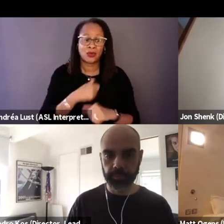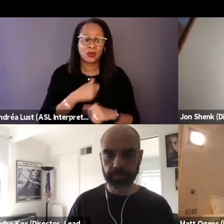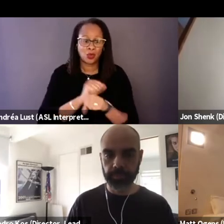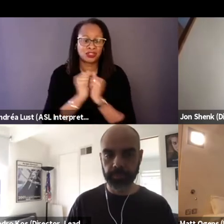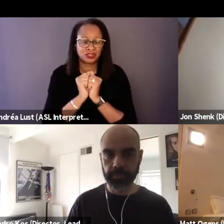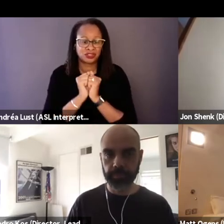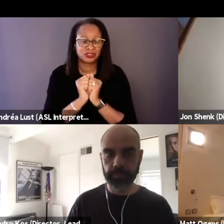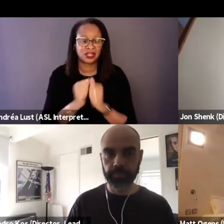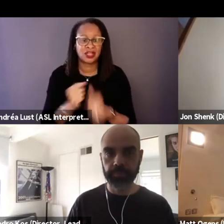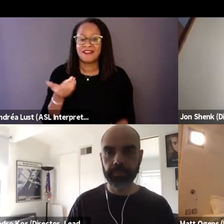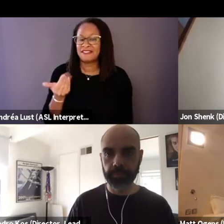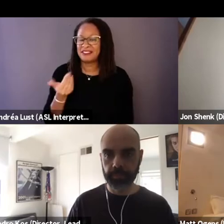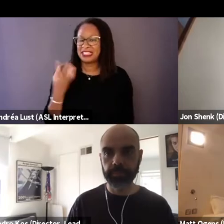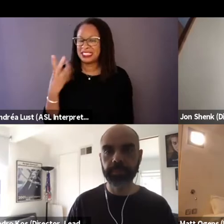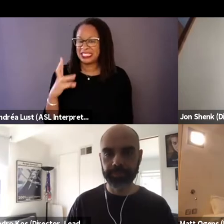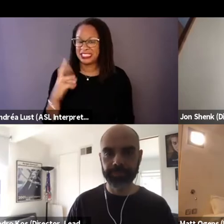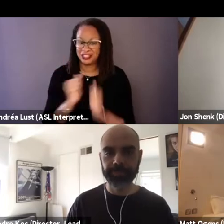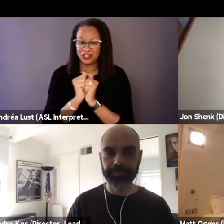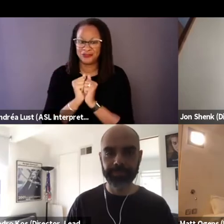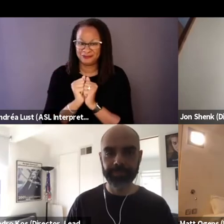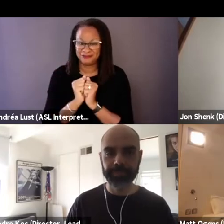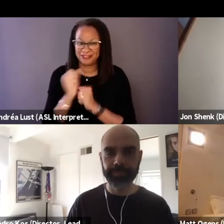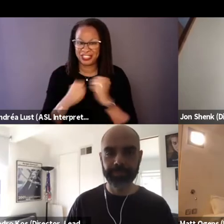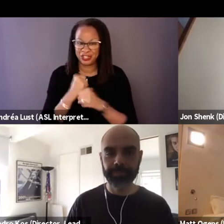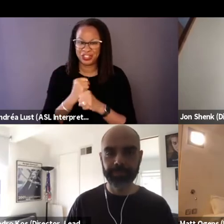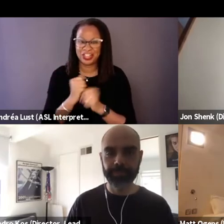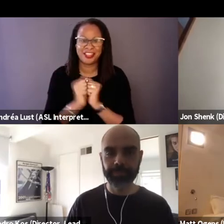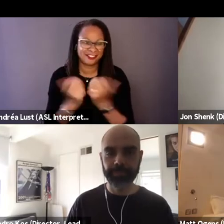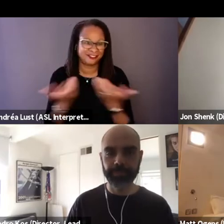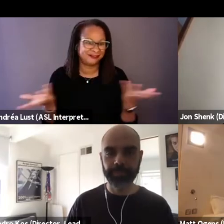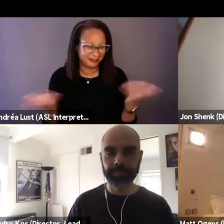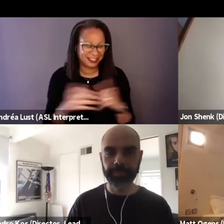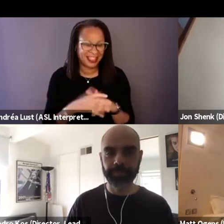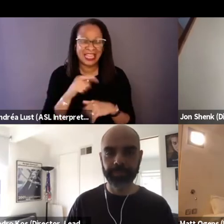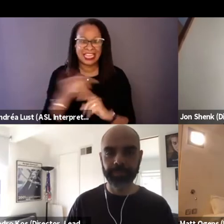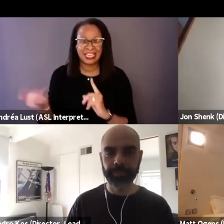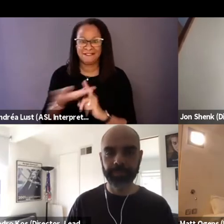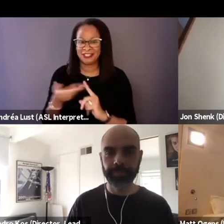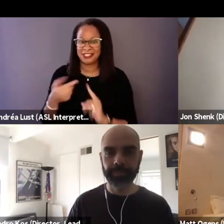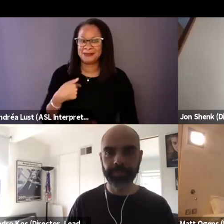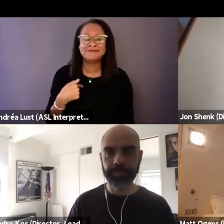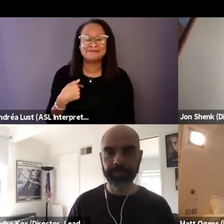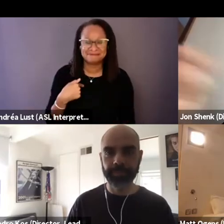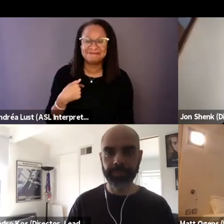16 years and yeah. And so he had to convince me with animation. - Really?